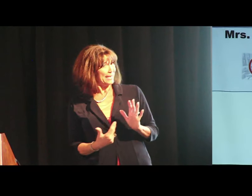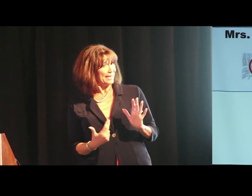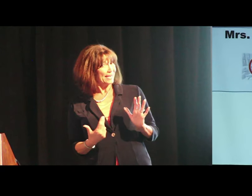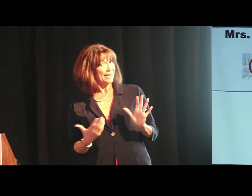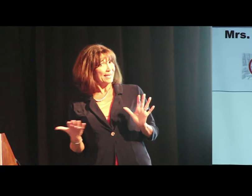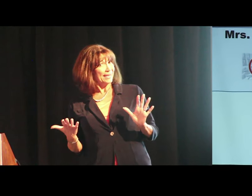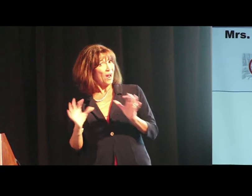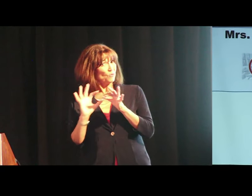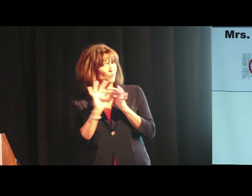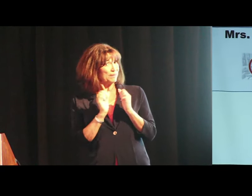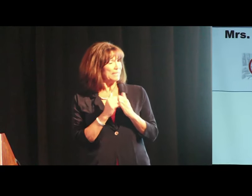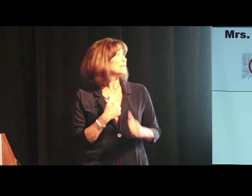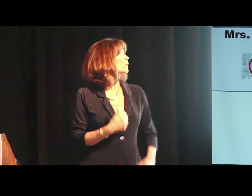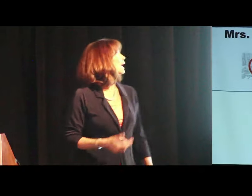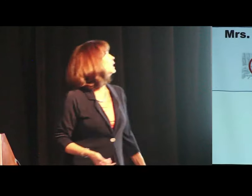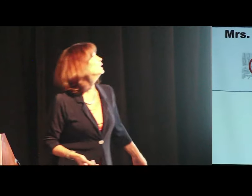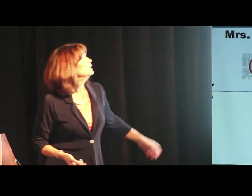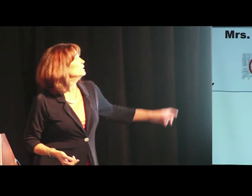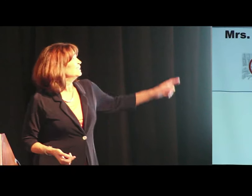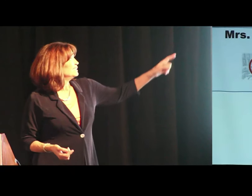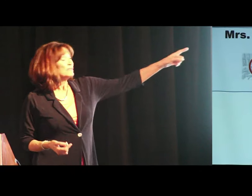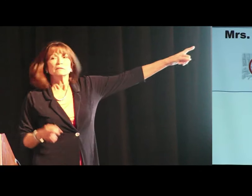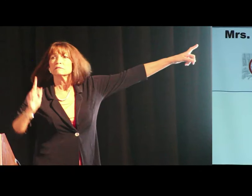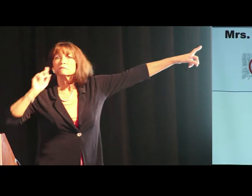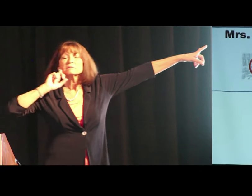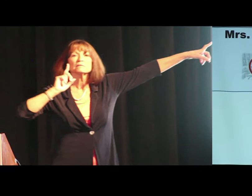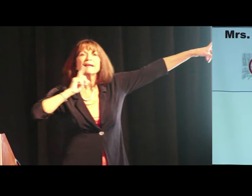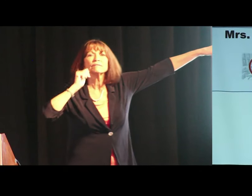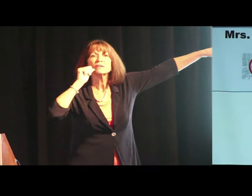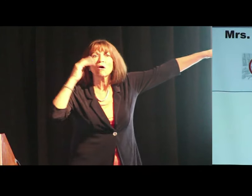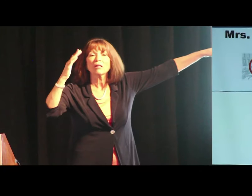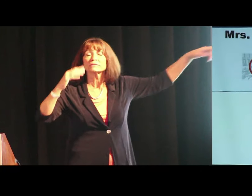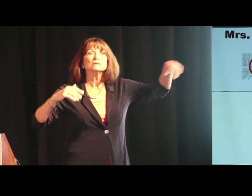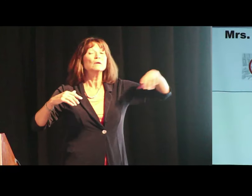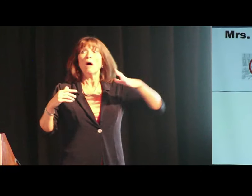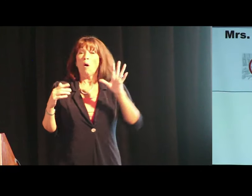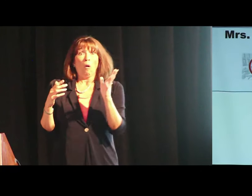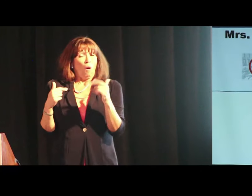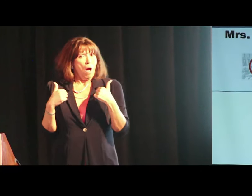Do you know what I mean? Are you with me? So, deaf adults walk in